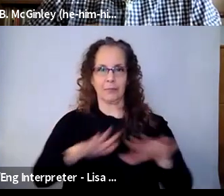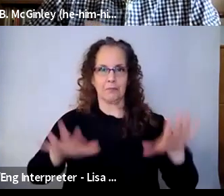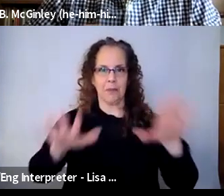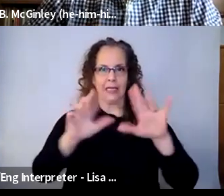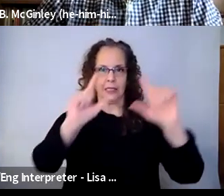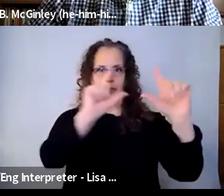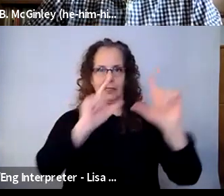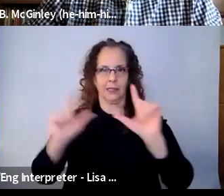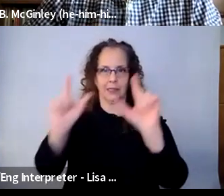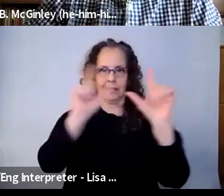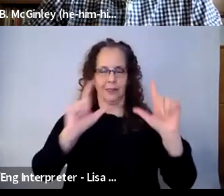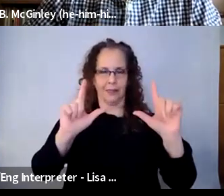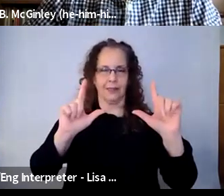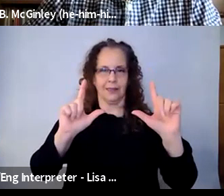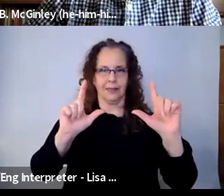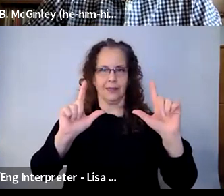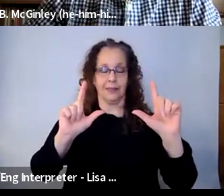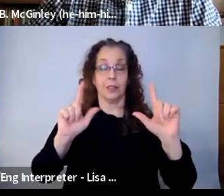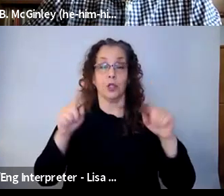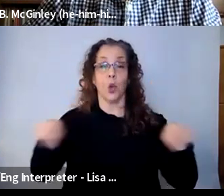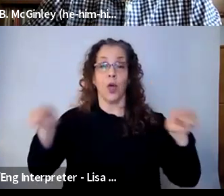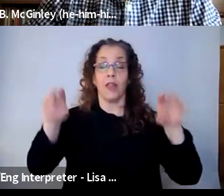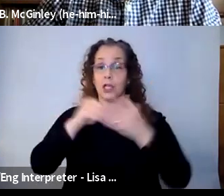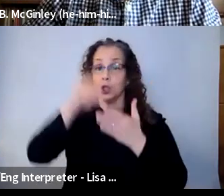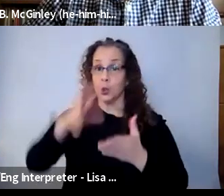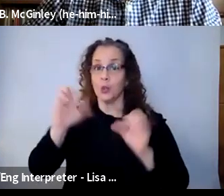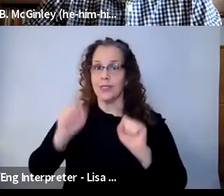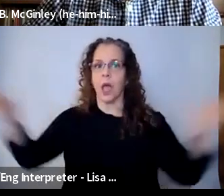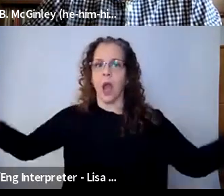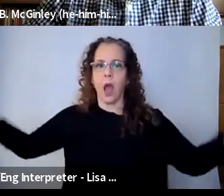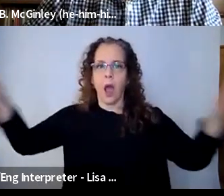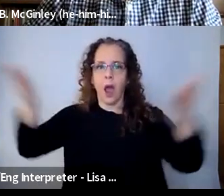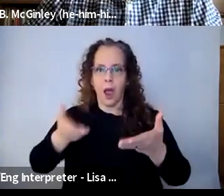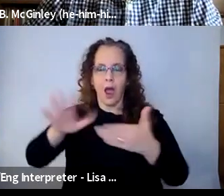themselves to a space that is just now, for us probably very